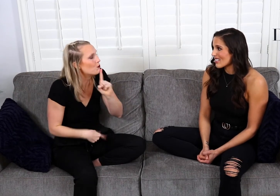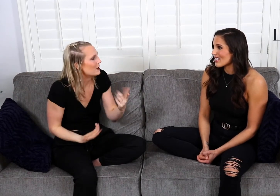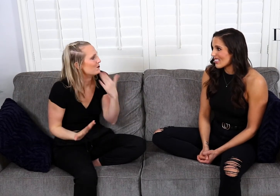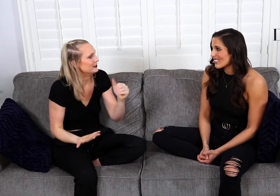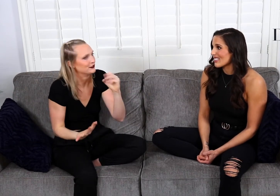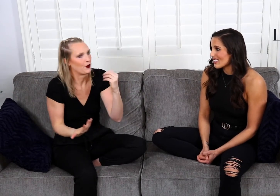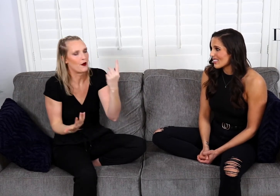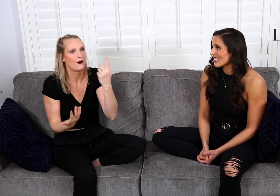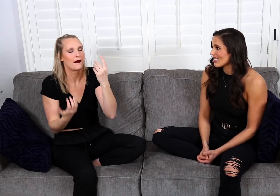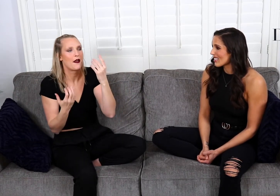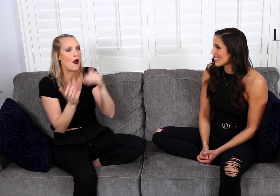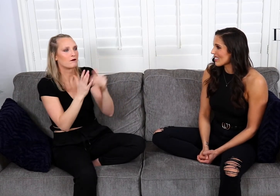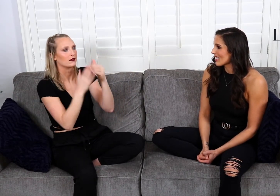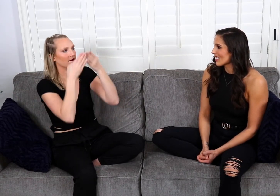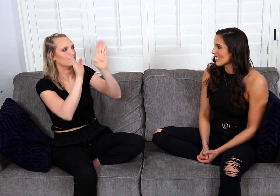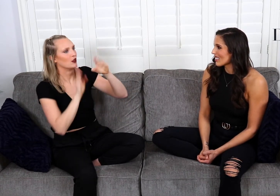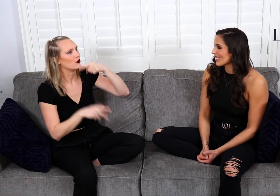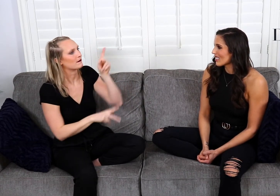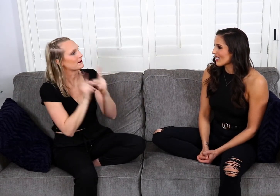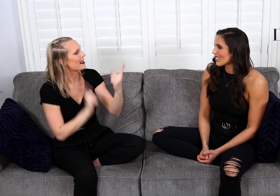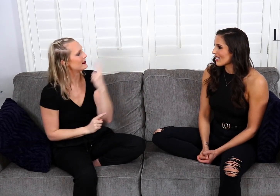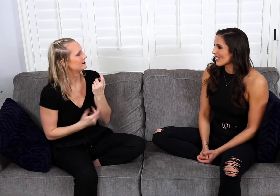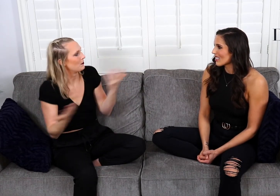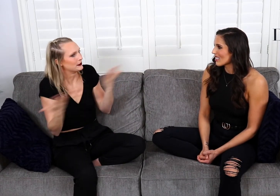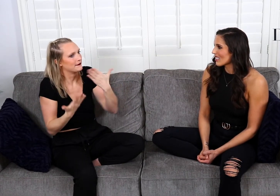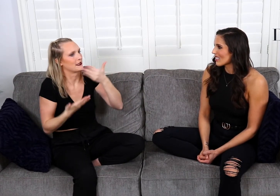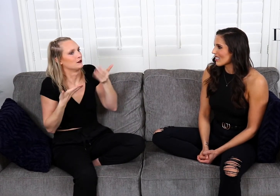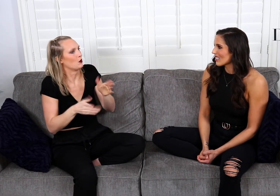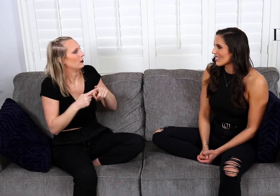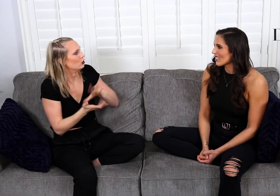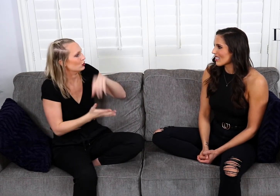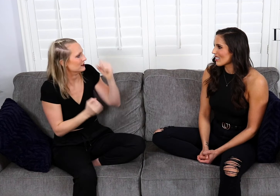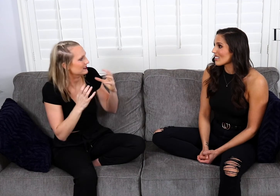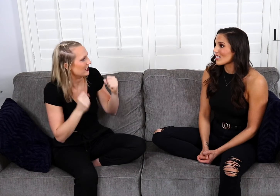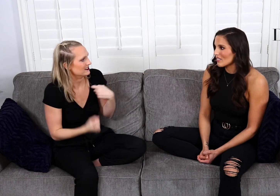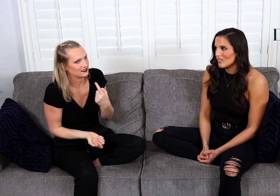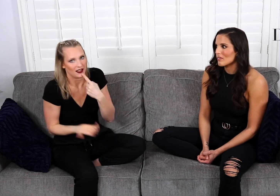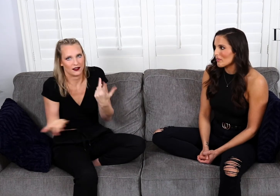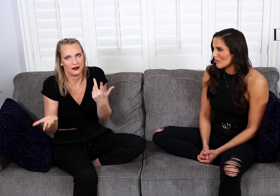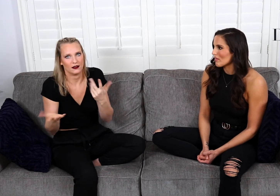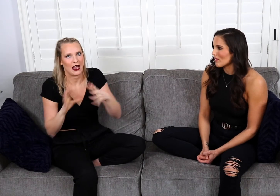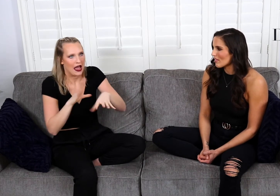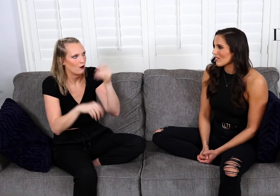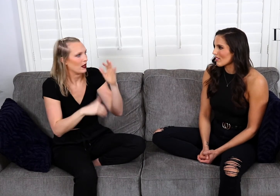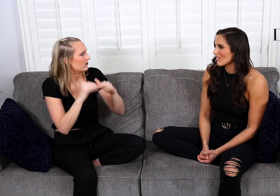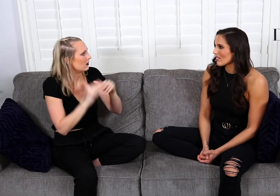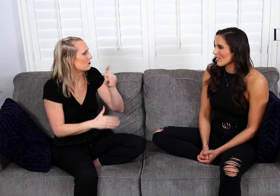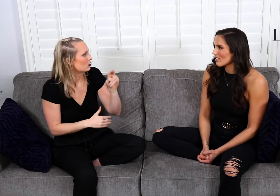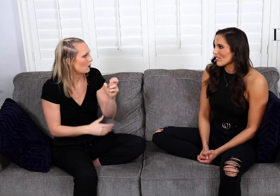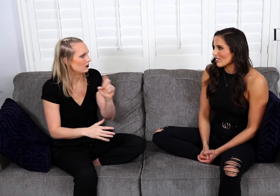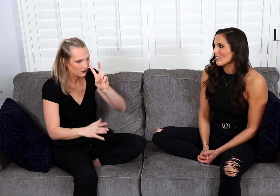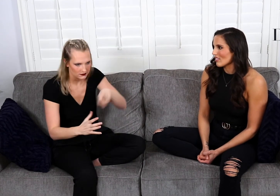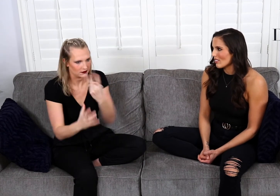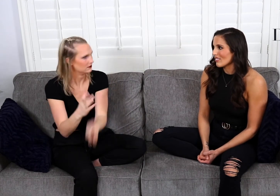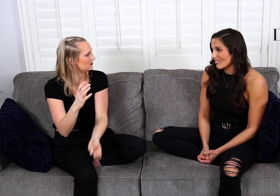he can sign really well. So often times people ask, “Hey, what's the best way to sign?” And I say, “You know what? you got to get out of your comfort zone and just